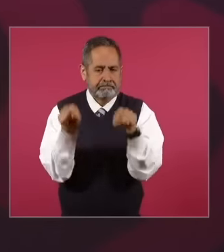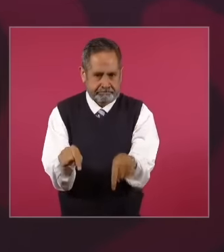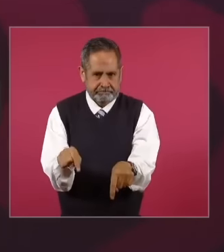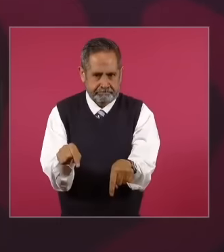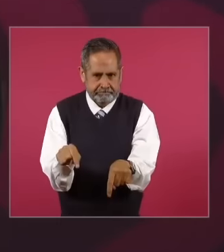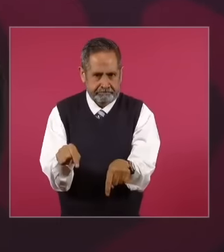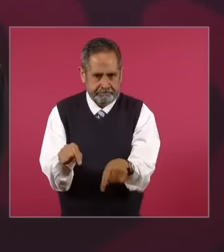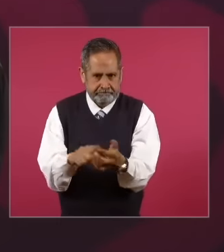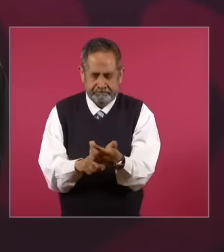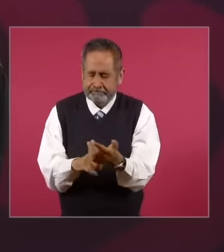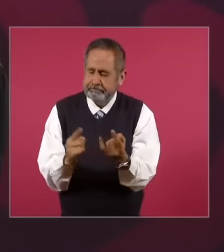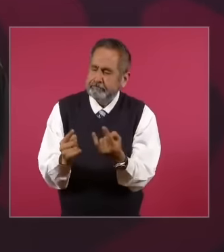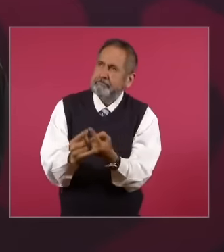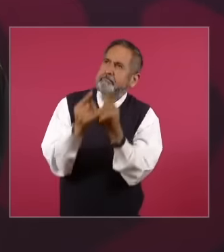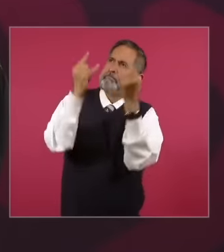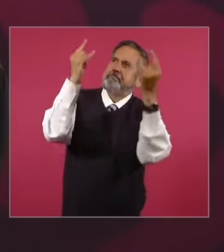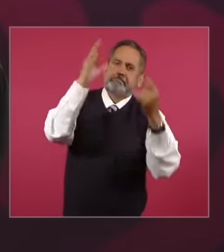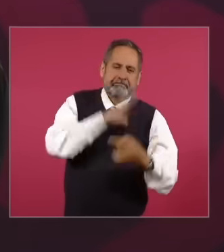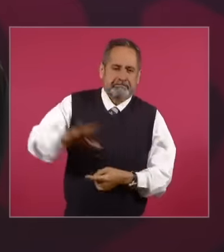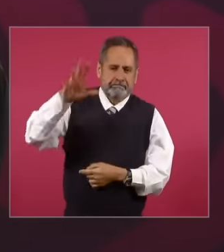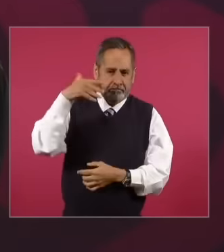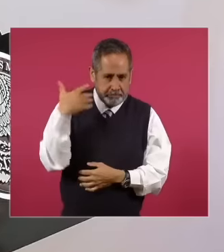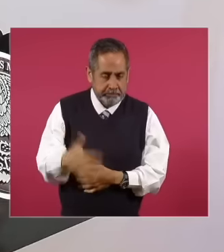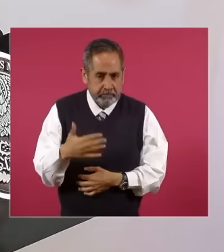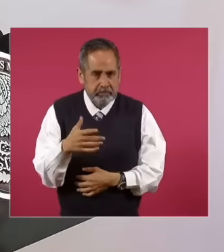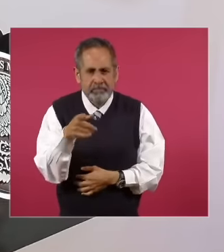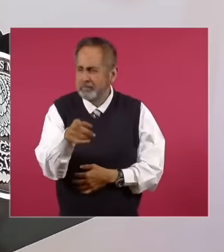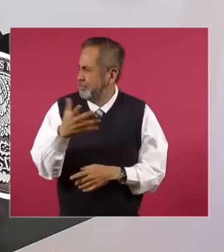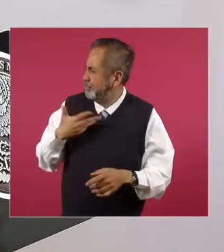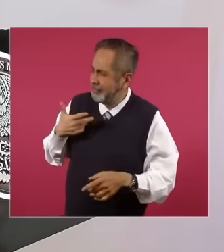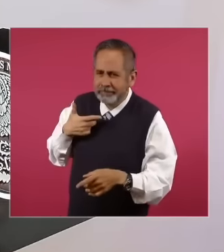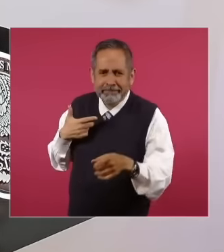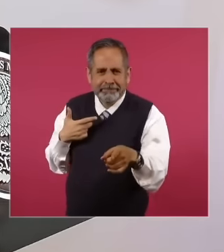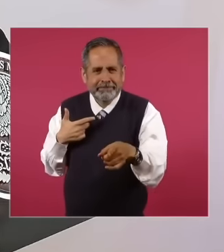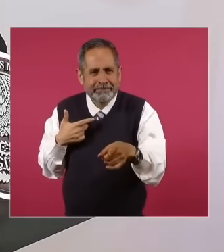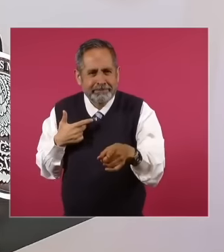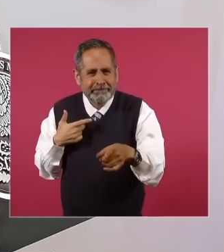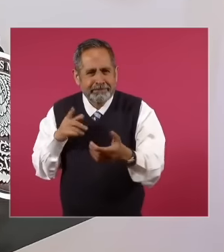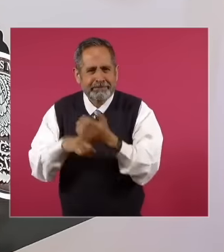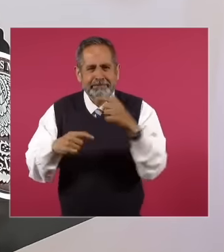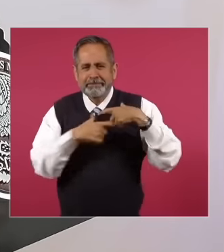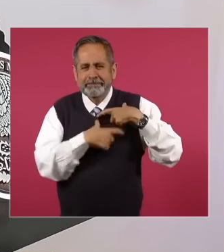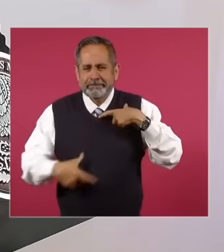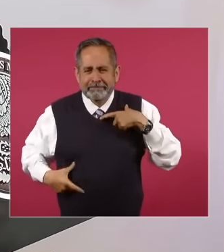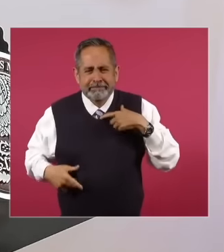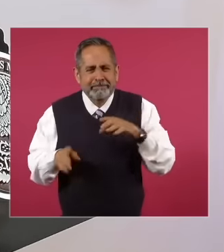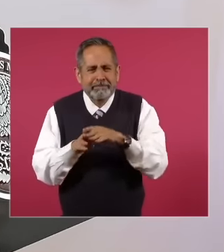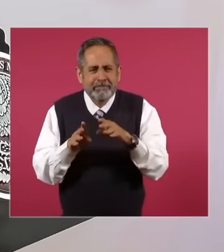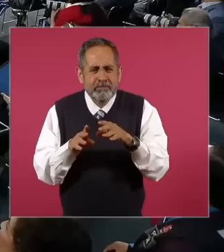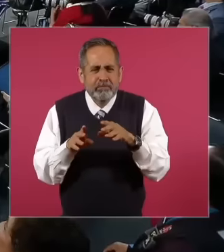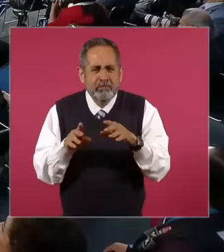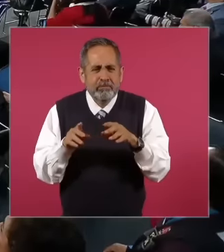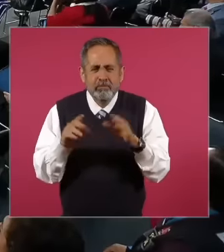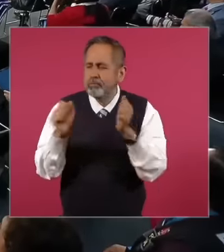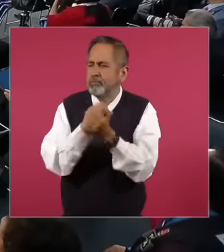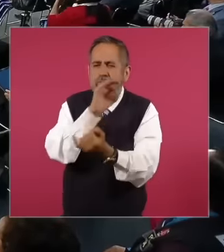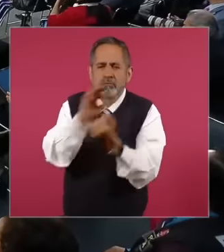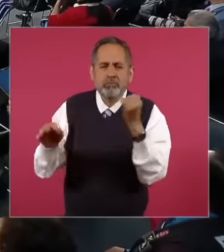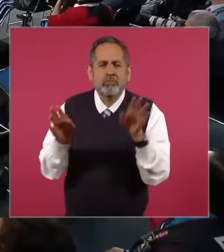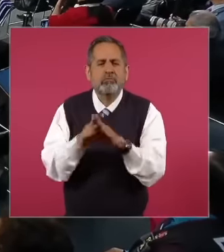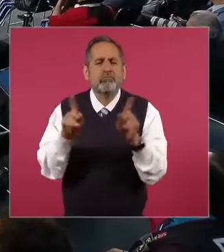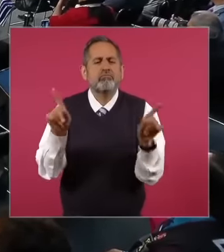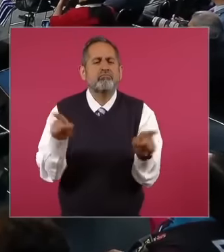it's going to be historic, and you don't have the band there, we're done with that one, but wait, the other thing